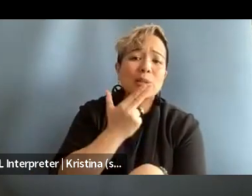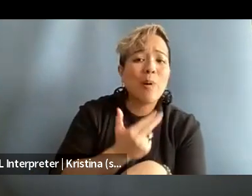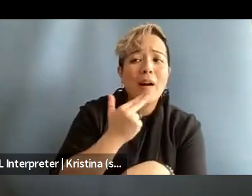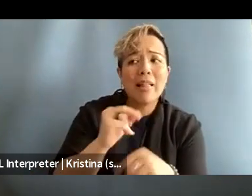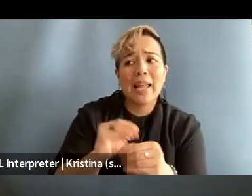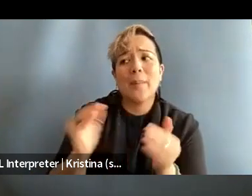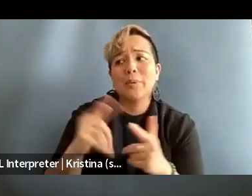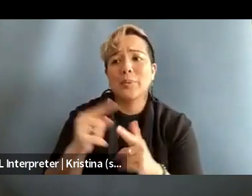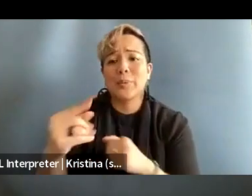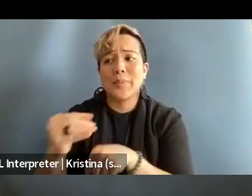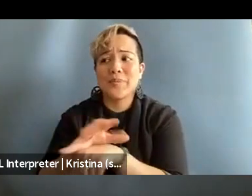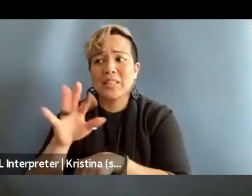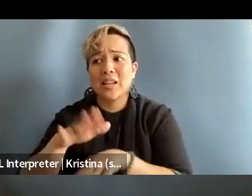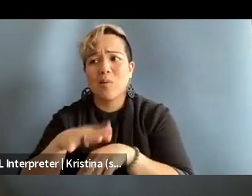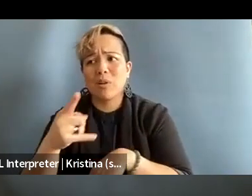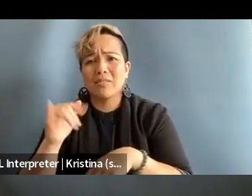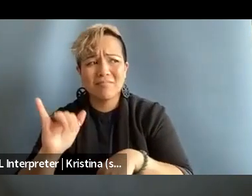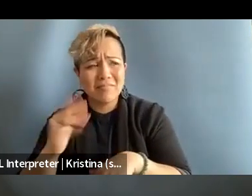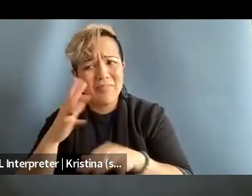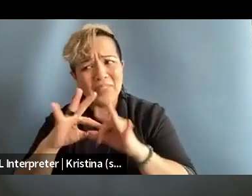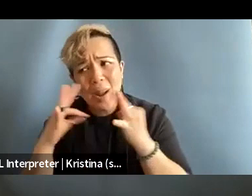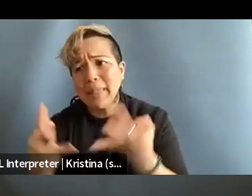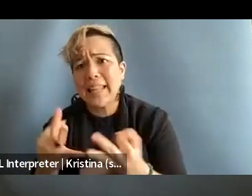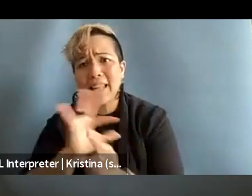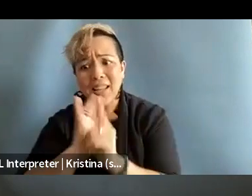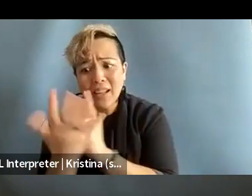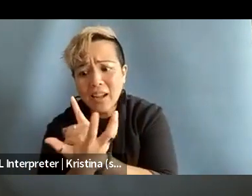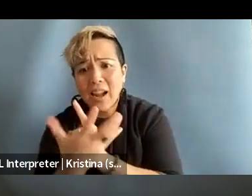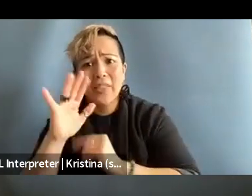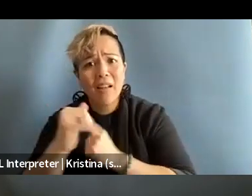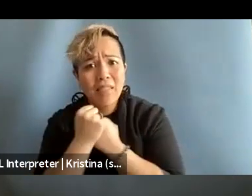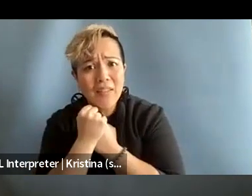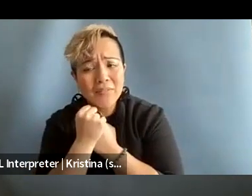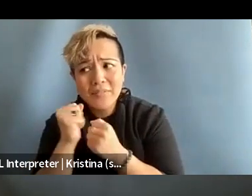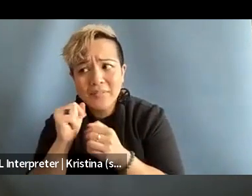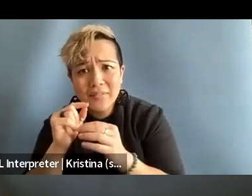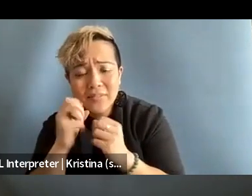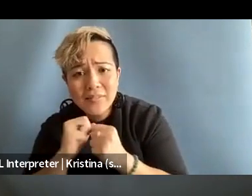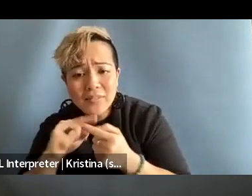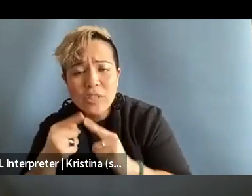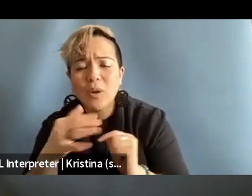to the effects on ones like family and loved ones, but also sort of just yeah, would be curious as to sort of